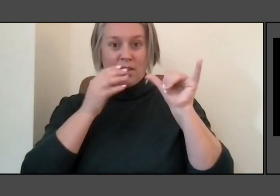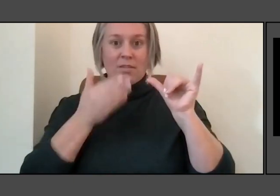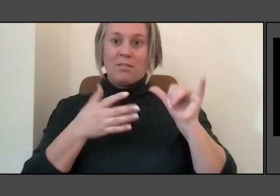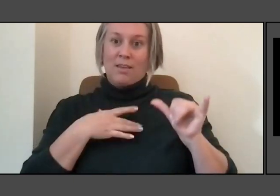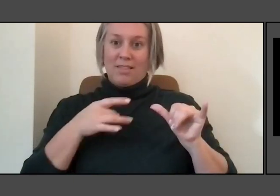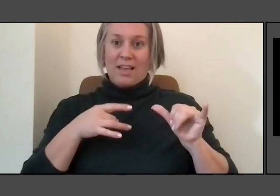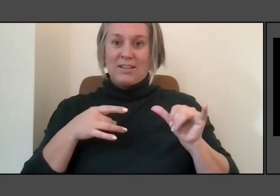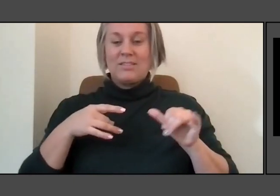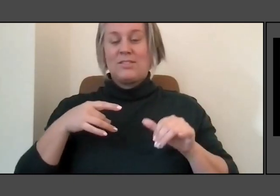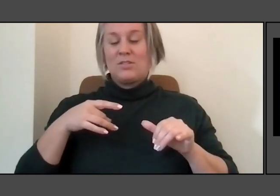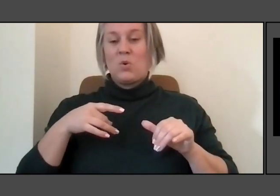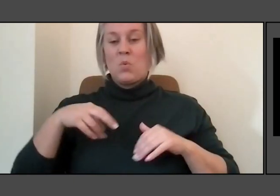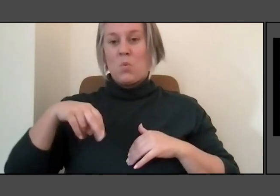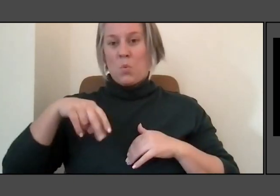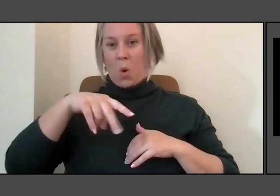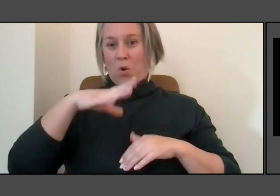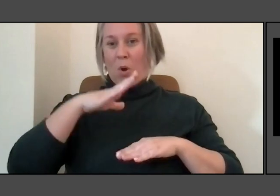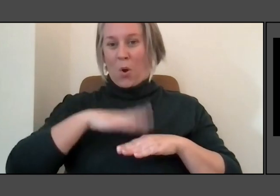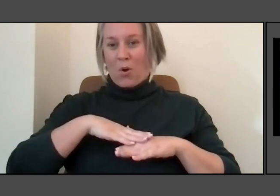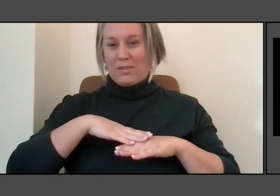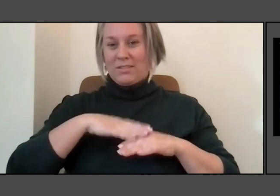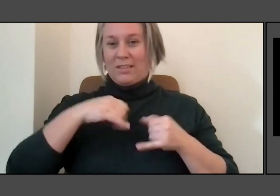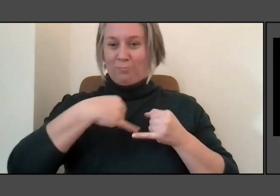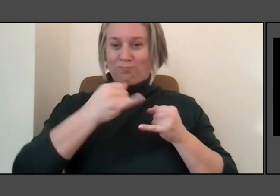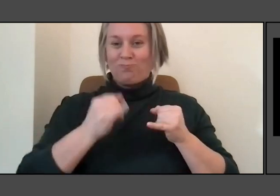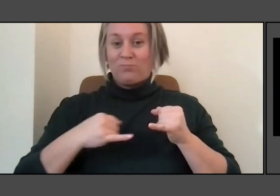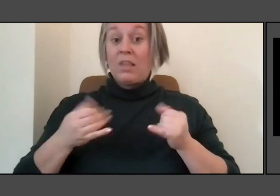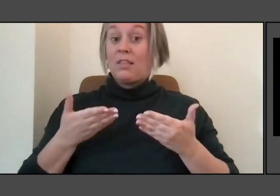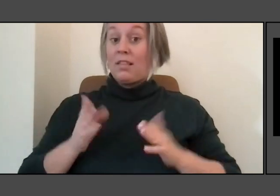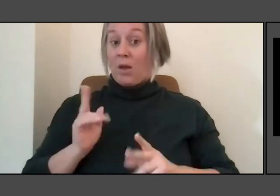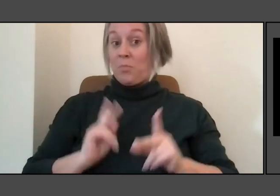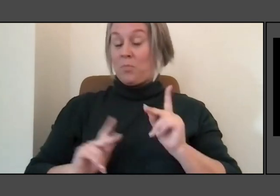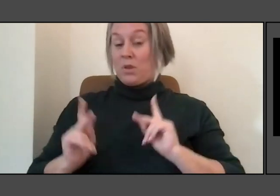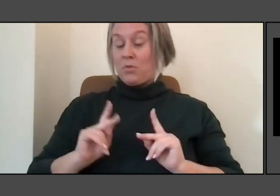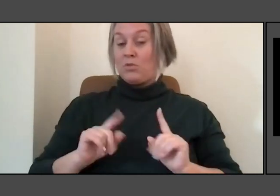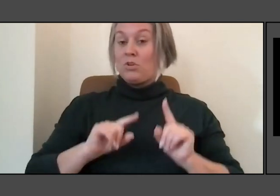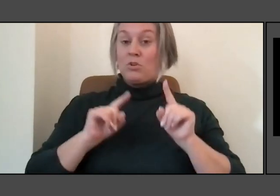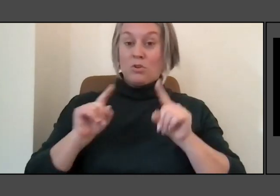they are allowing people out on it or for instance, another project of mine